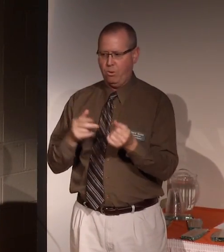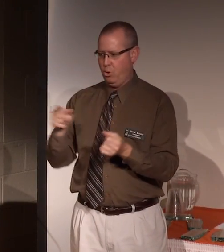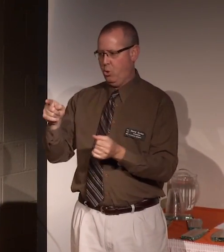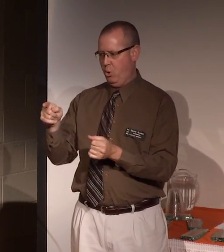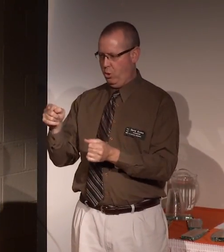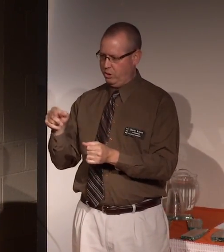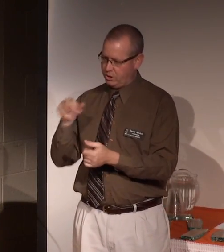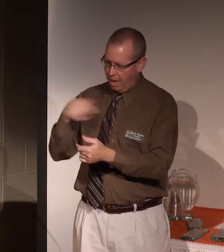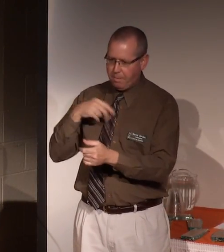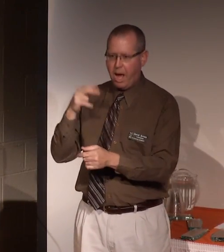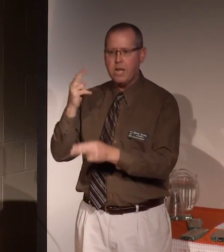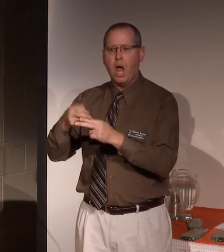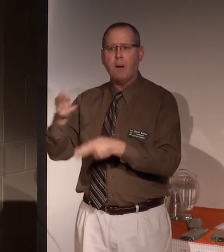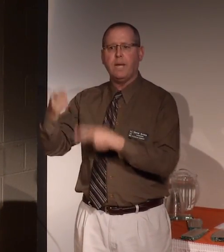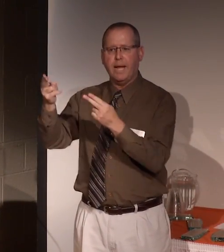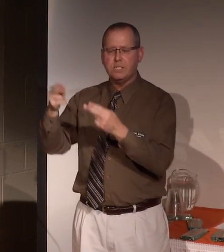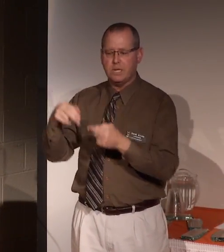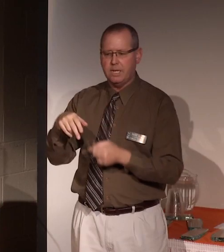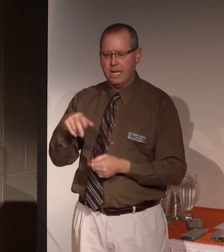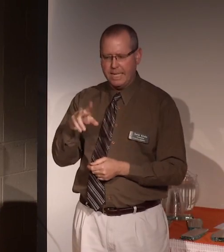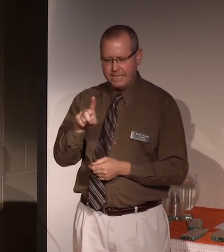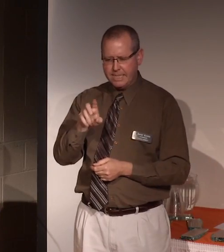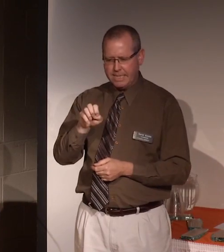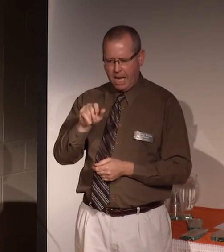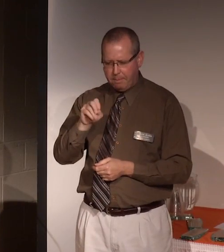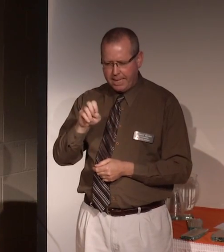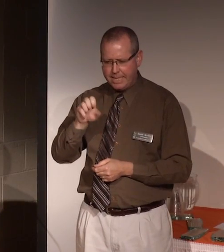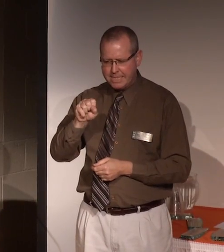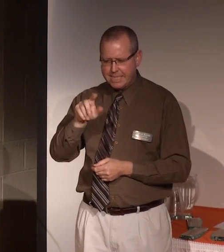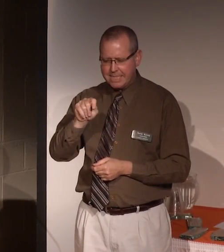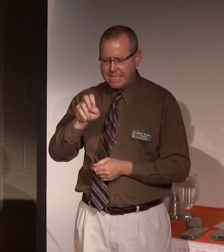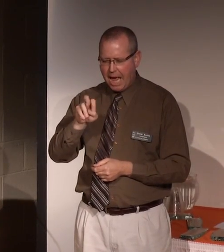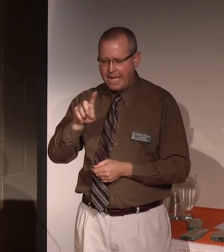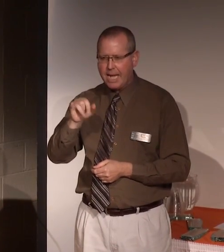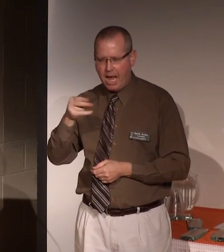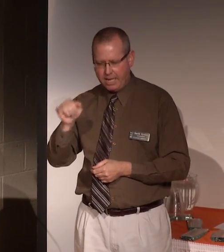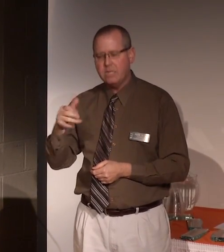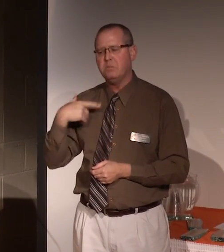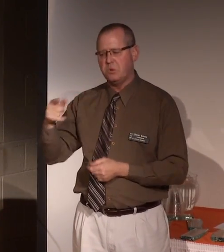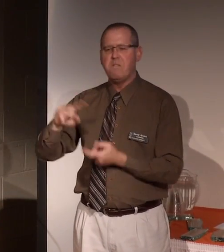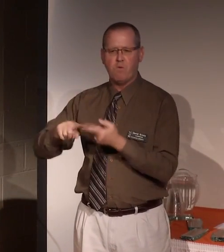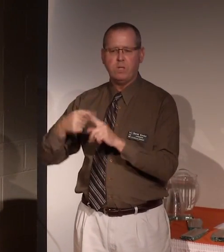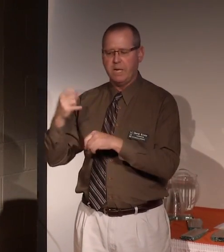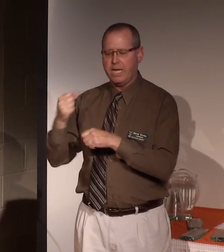Debby has been my ally in a number of nominations and Al